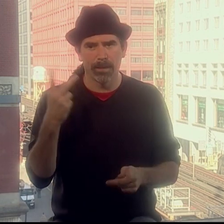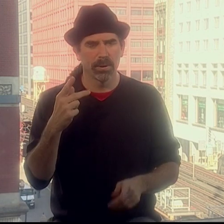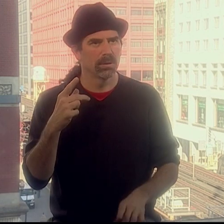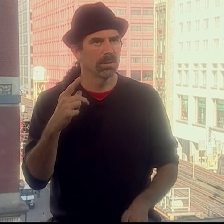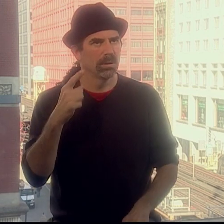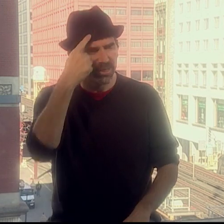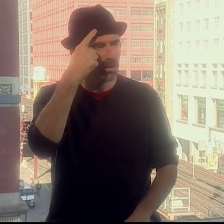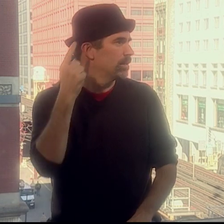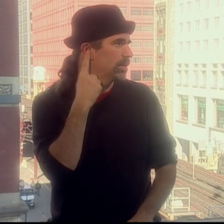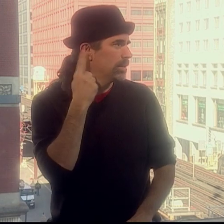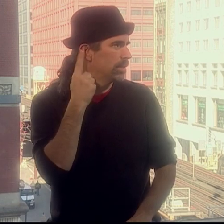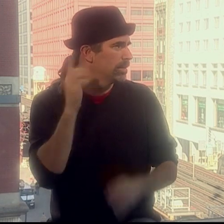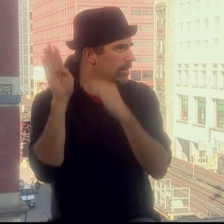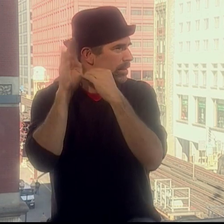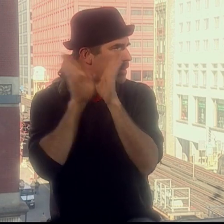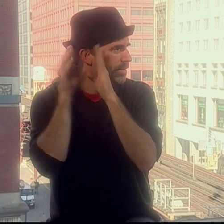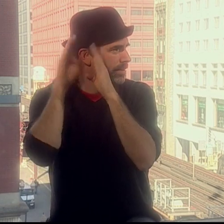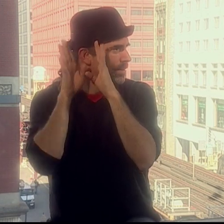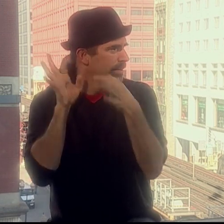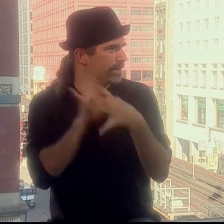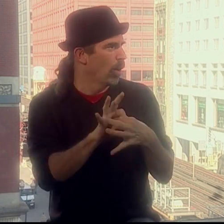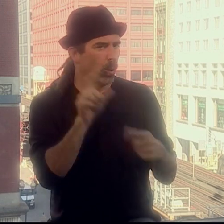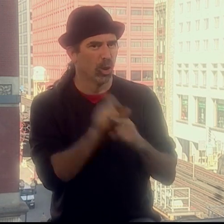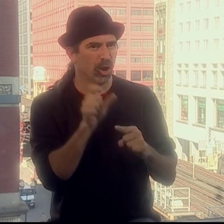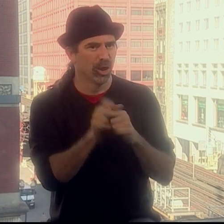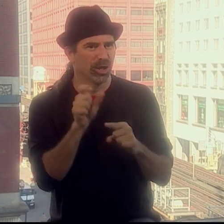that we look at the ear and that relates with sounds and words.